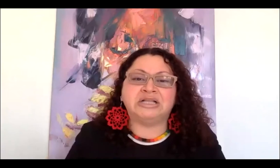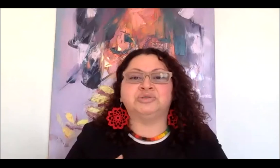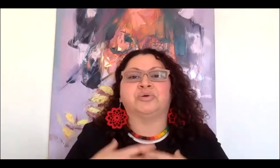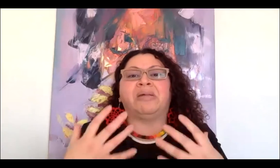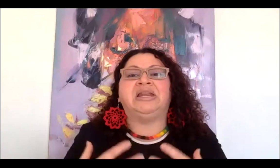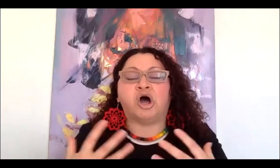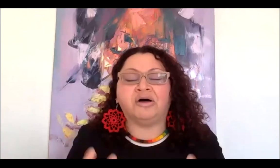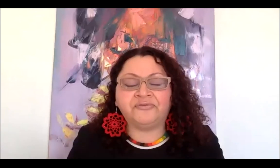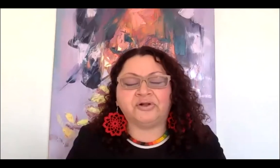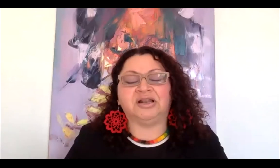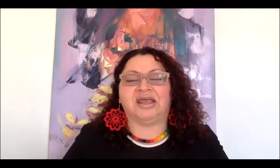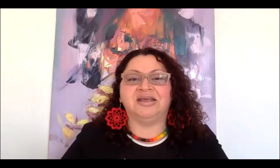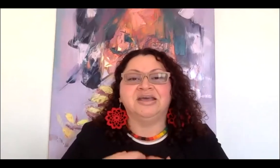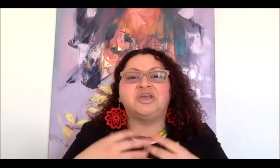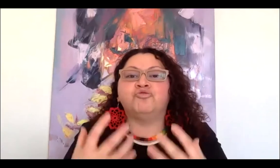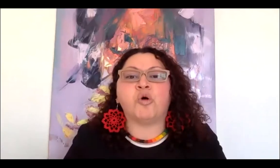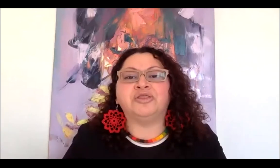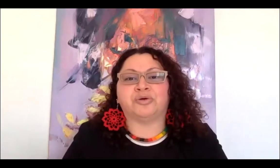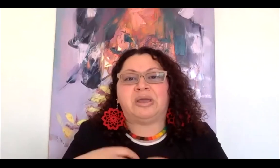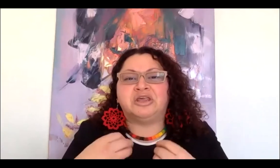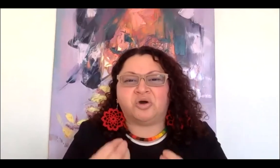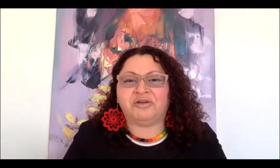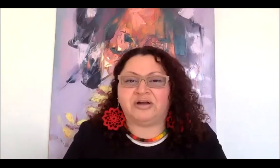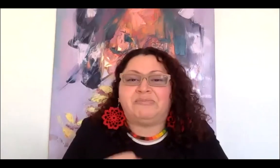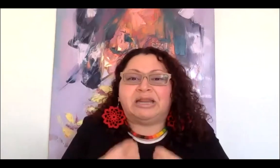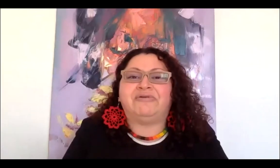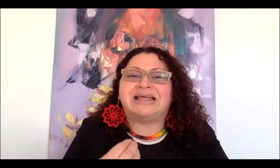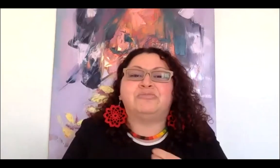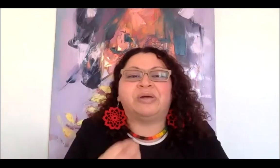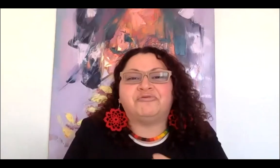want to remain hopeful, and you want to remain joyful, but even at the moment of